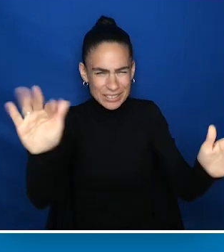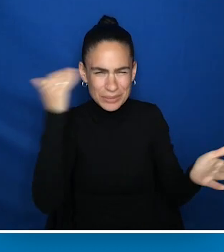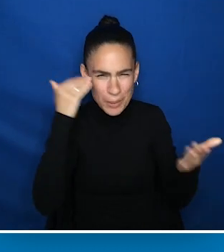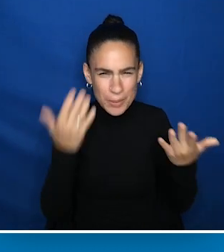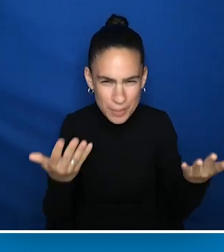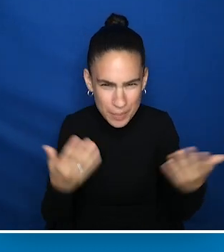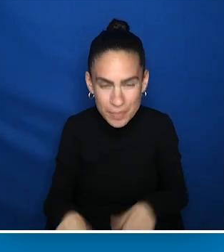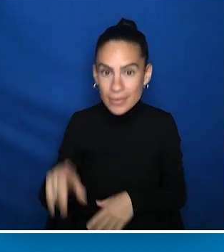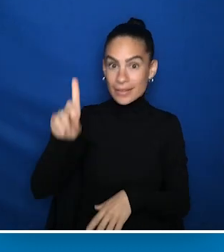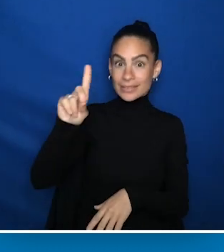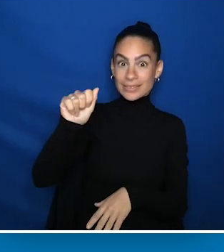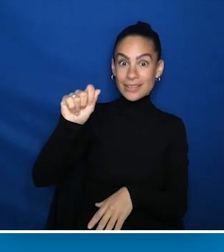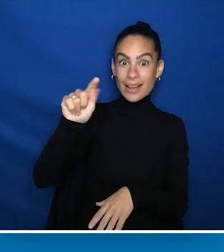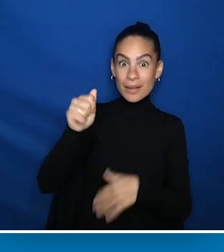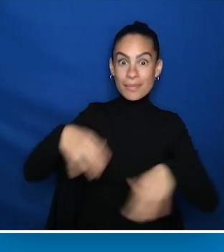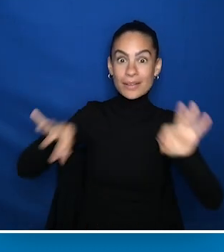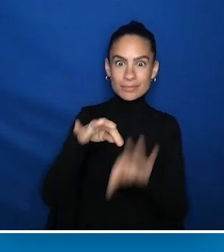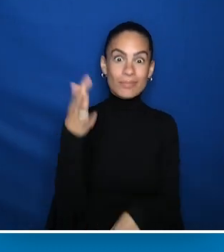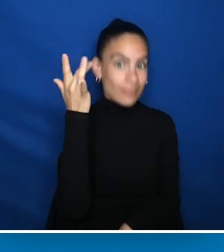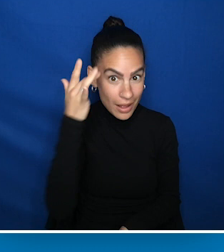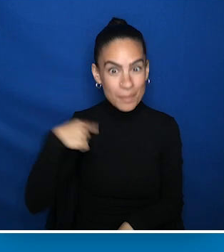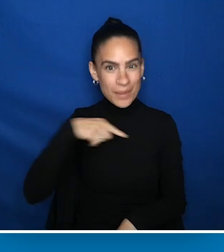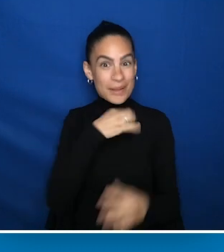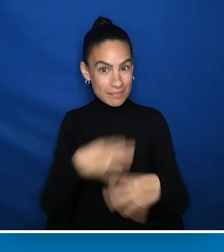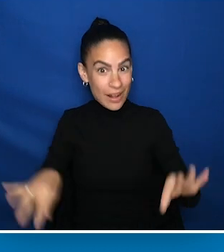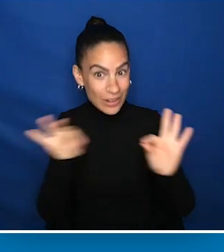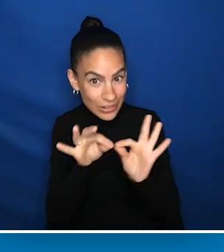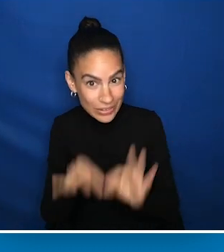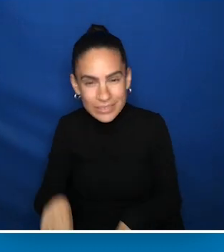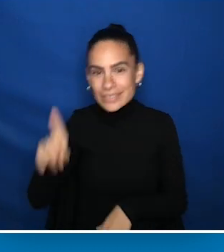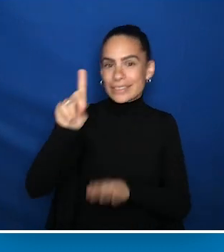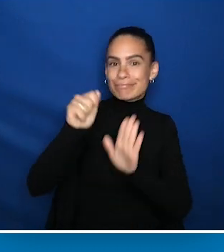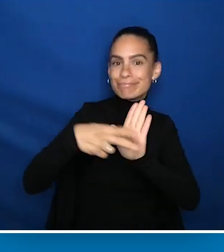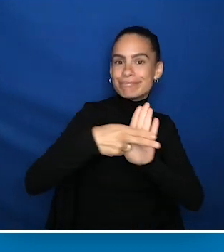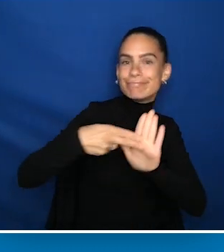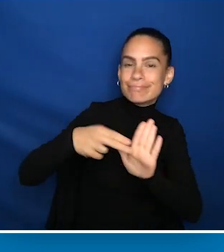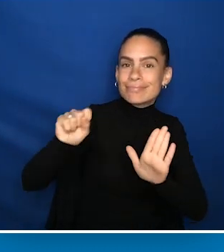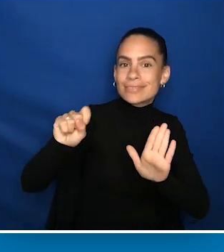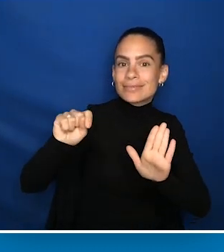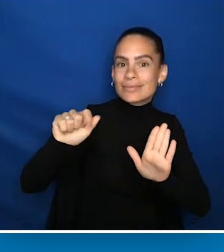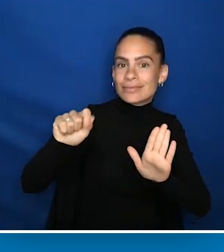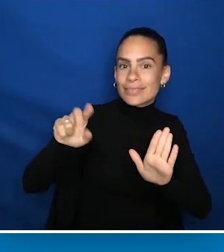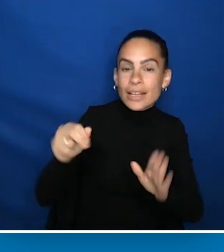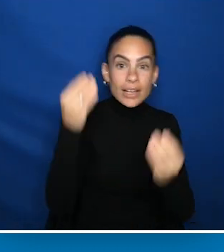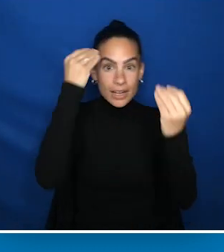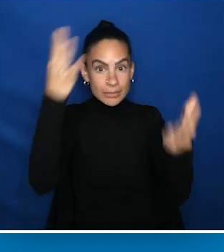Now, data matters because we matter. Disability status information relating to health care encounters